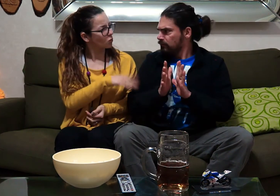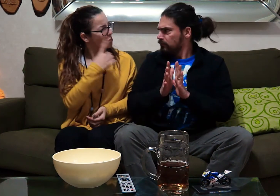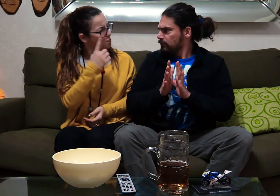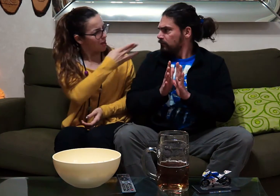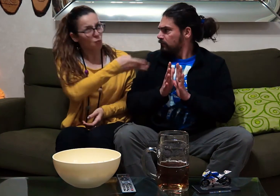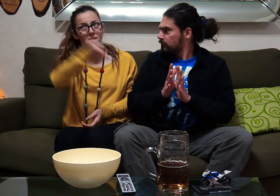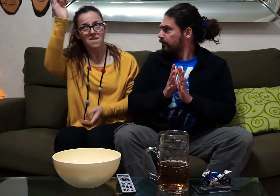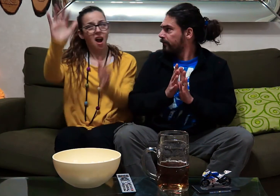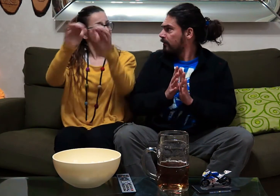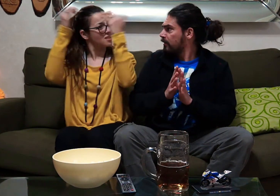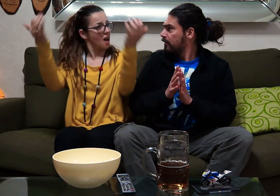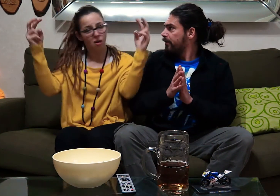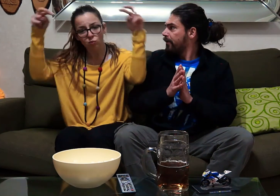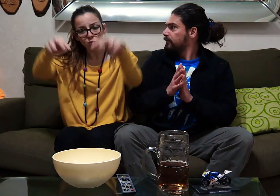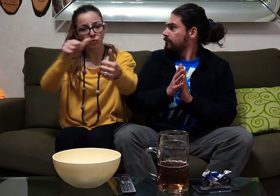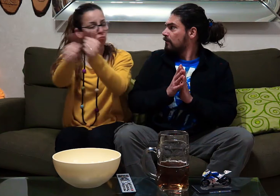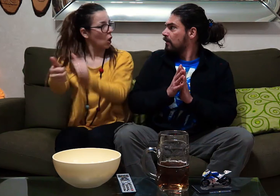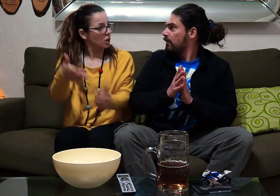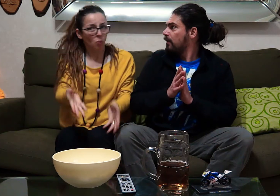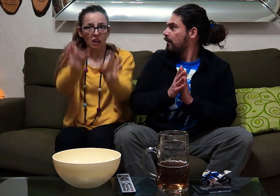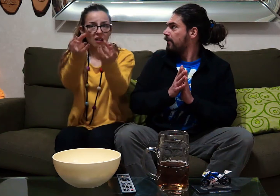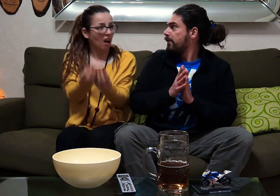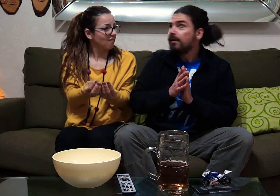isn't it better to go on the track to see the race? no need at home in front of the TV.